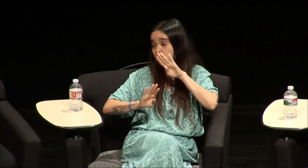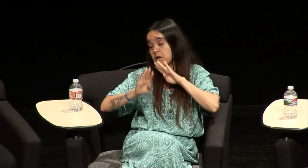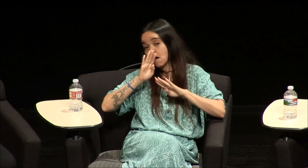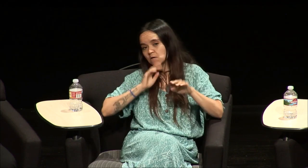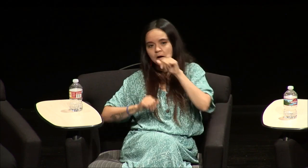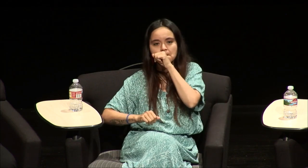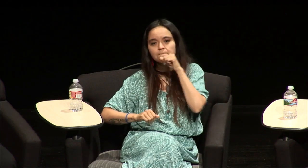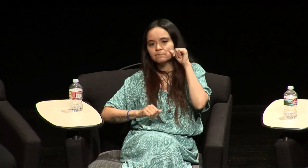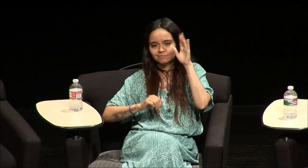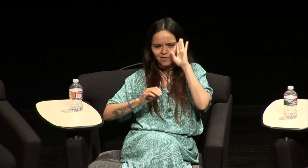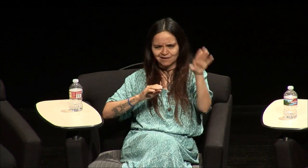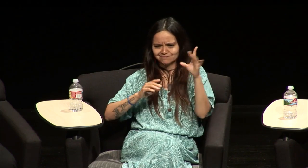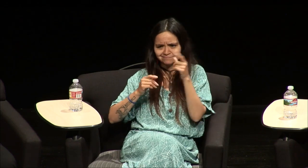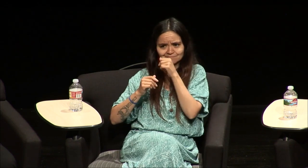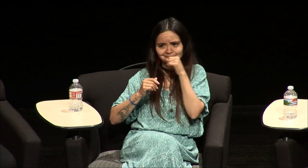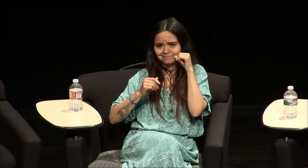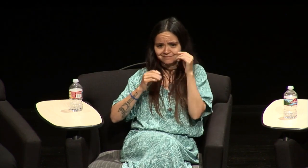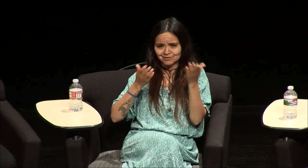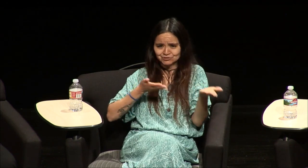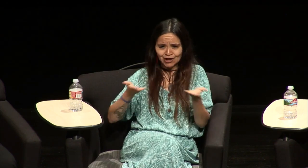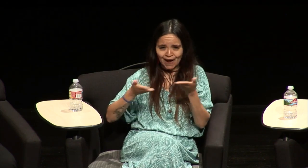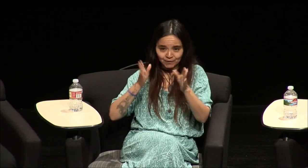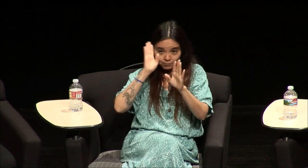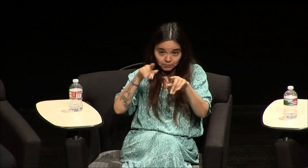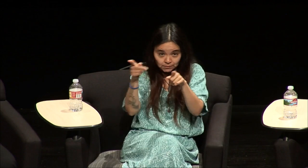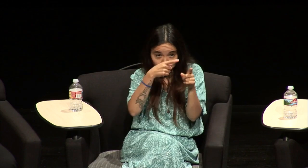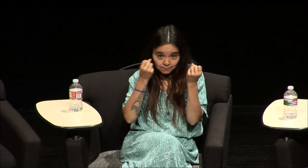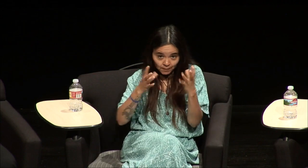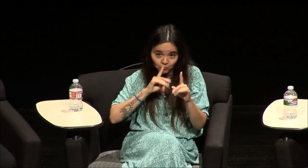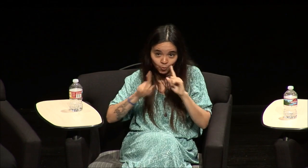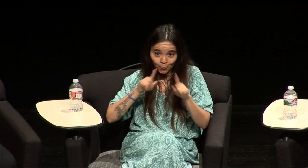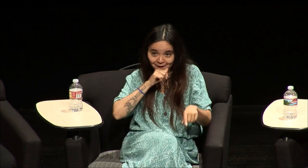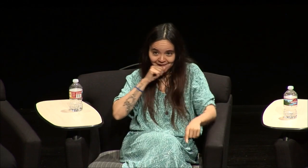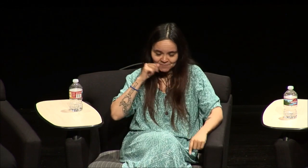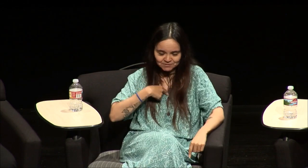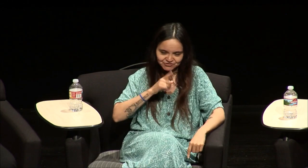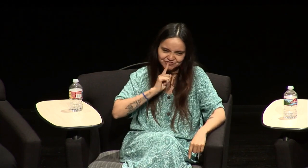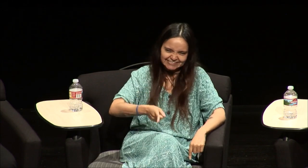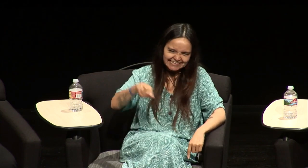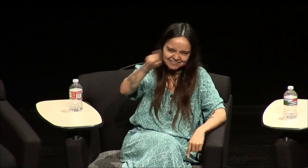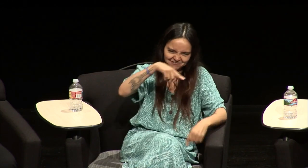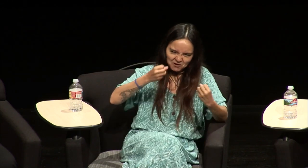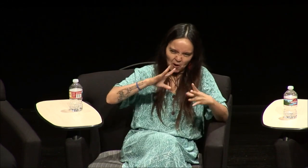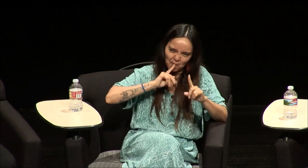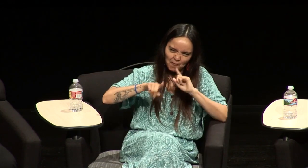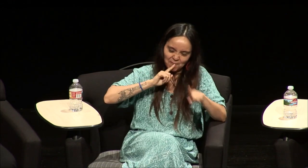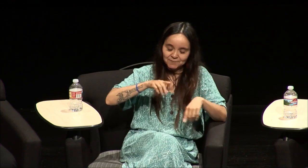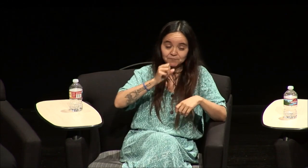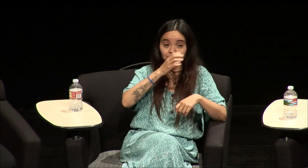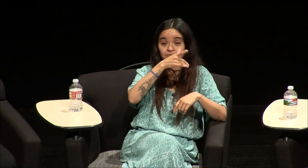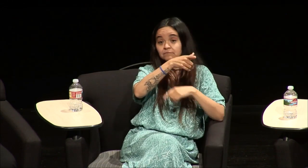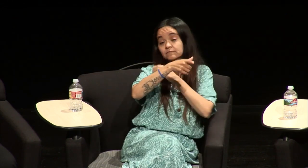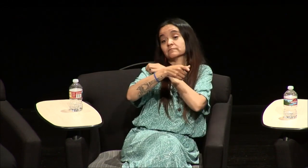work and I had to do work with no interpreter at Amazon I don't know if you guys you know you guys order from Amazon I'm sure you guys do a ton of